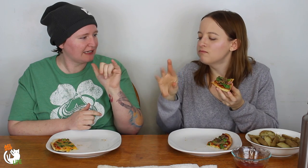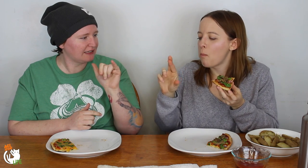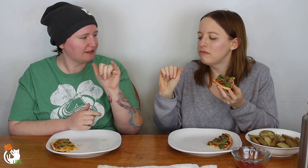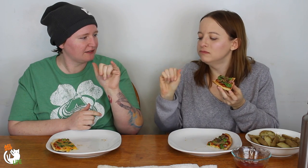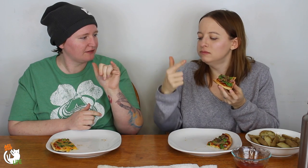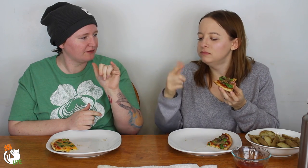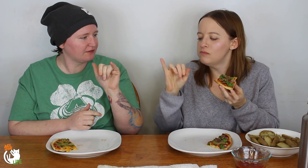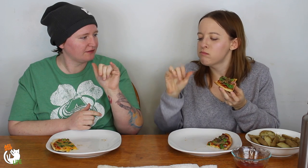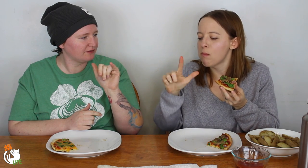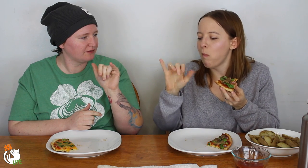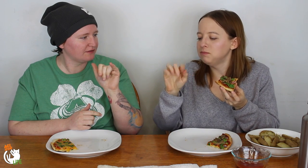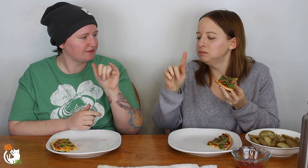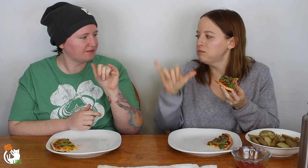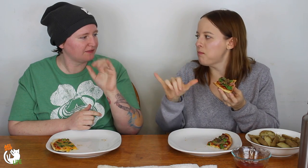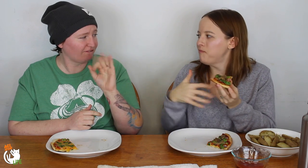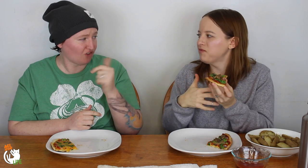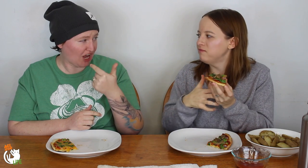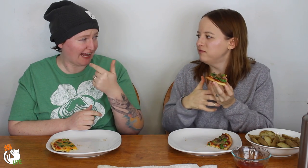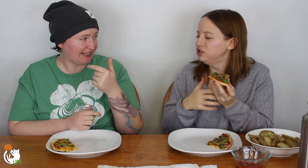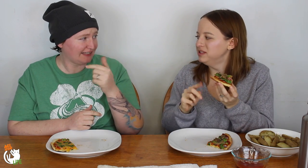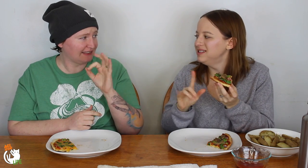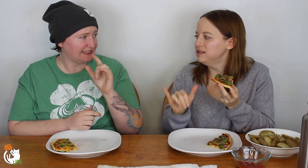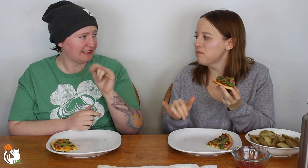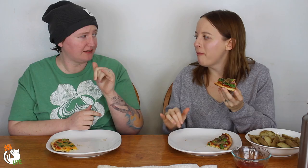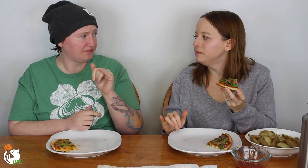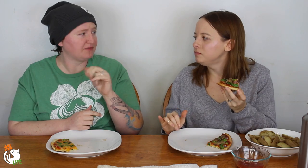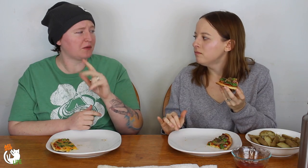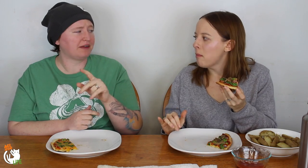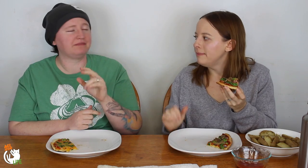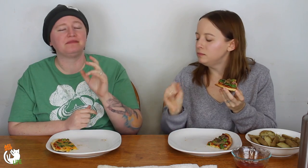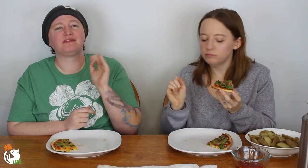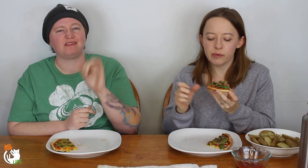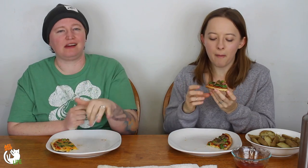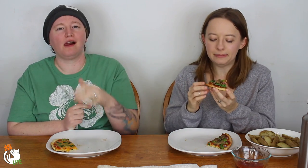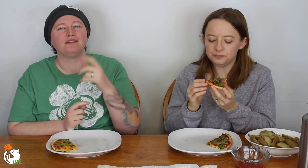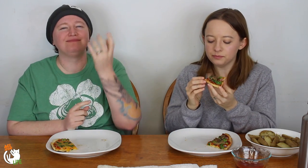Fragility... fragility - Fragility, okay.